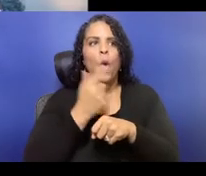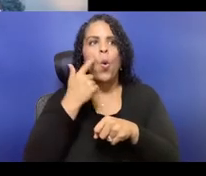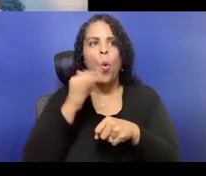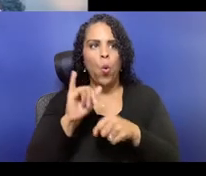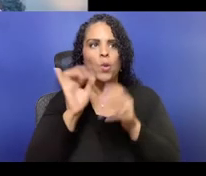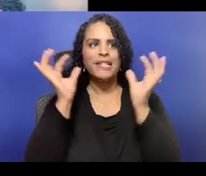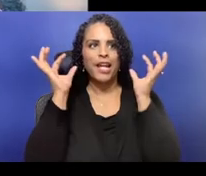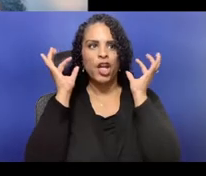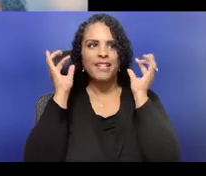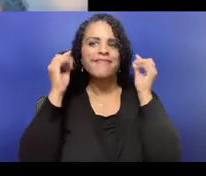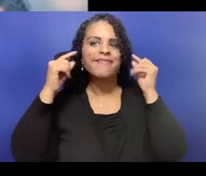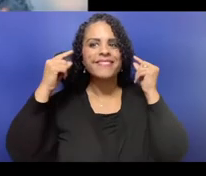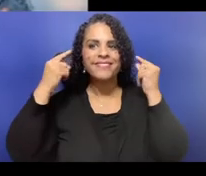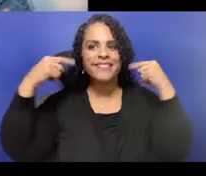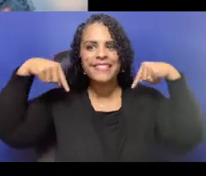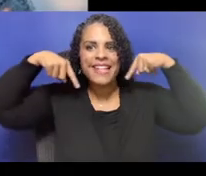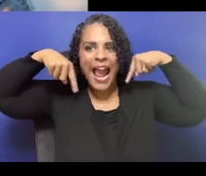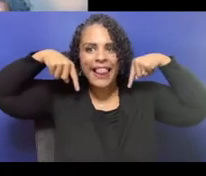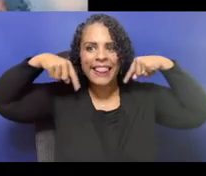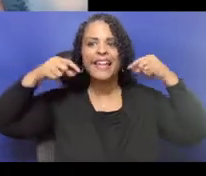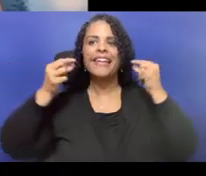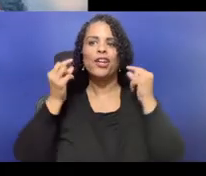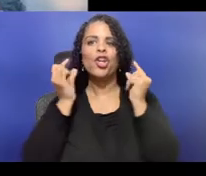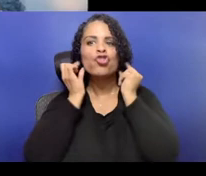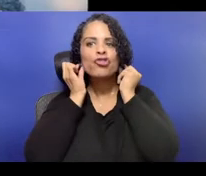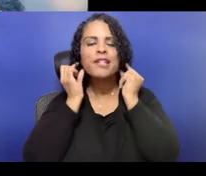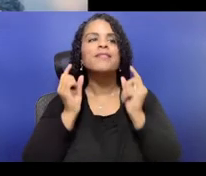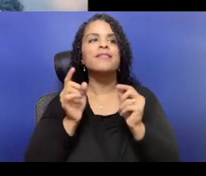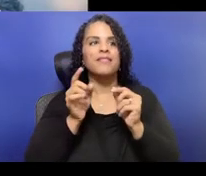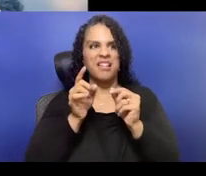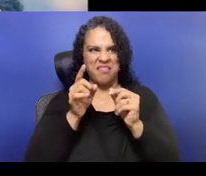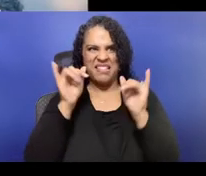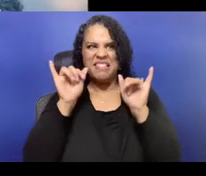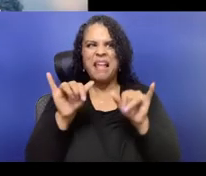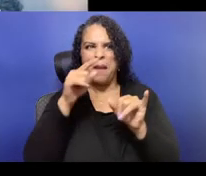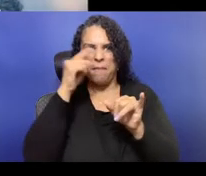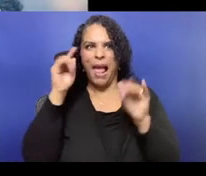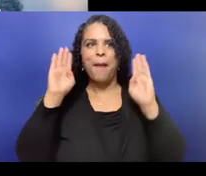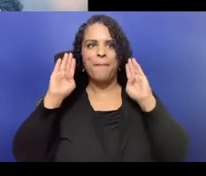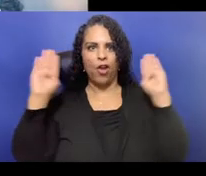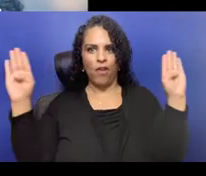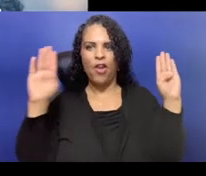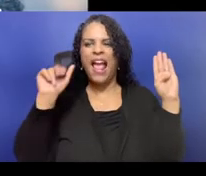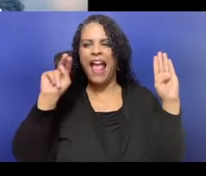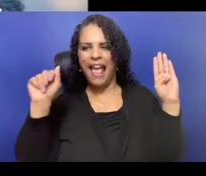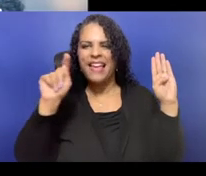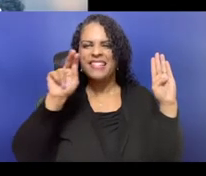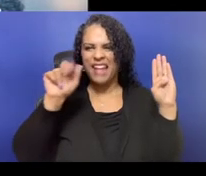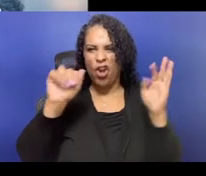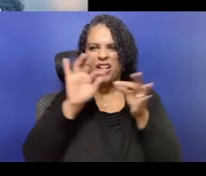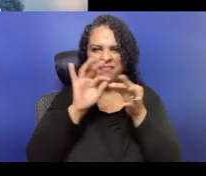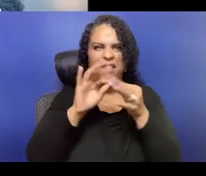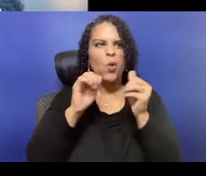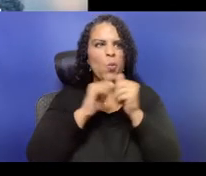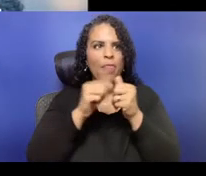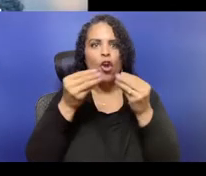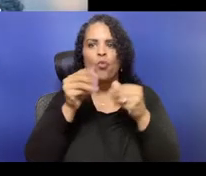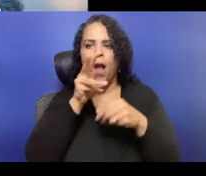and for those on you on Facebook, please comment. Visibilizing our access needs is a method of accountability,